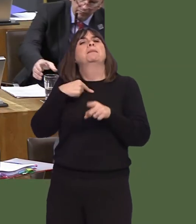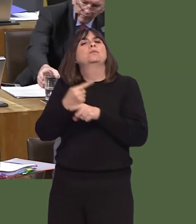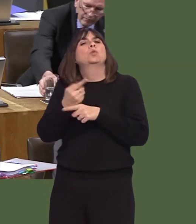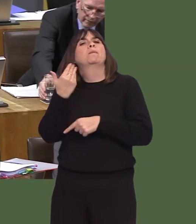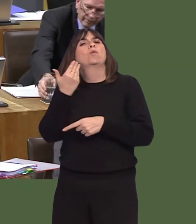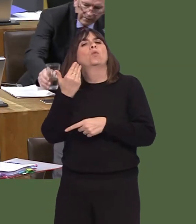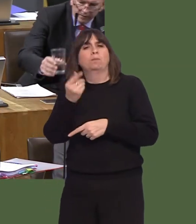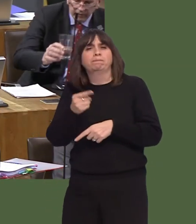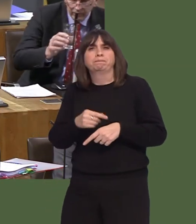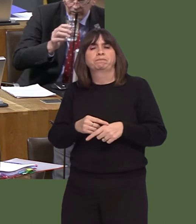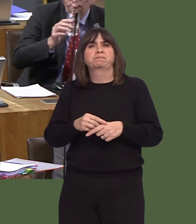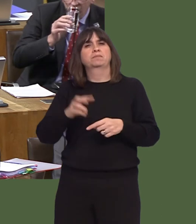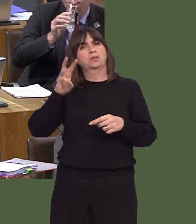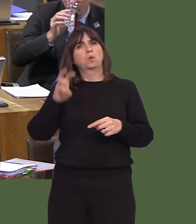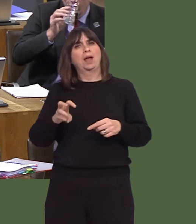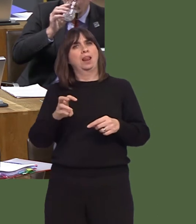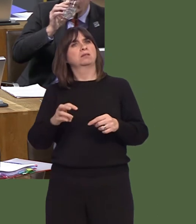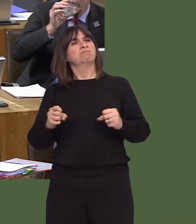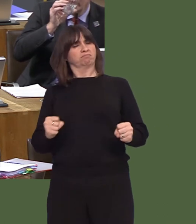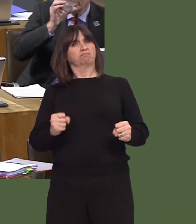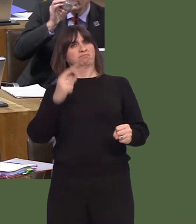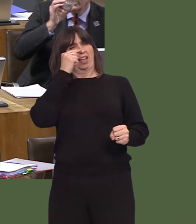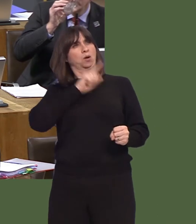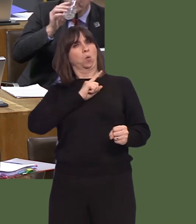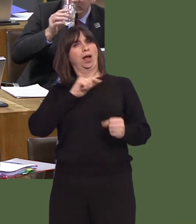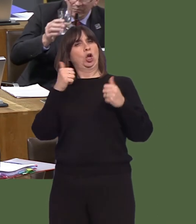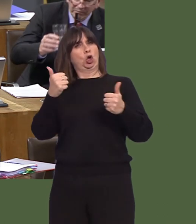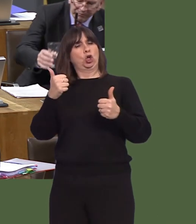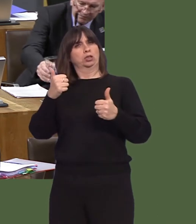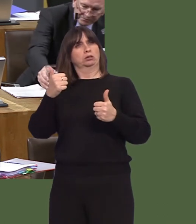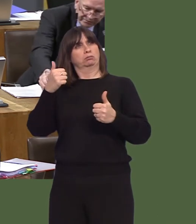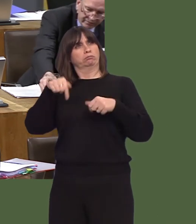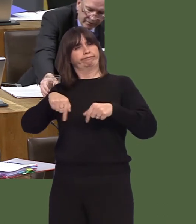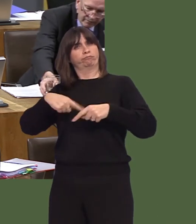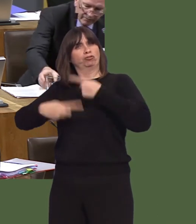a good bit of resilience to the ban because of our policies for high-quality recycling.